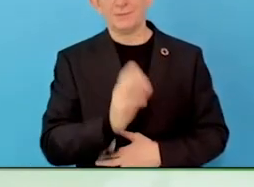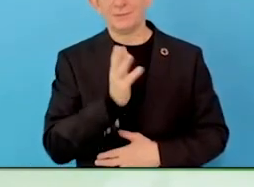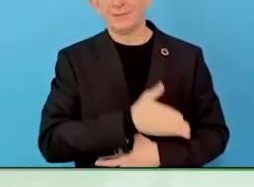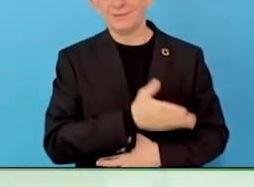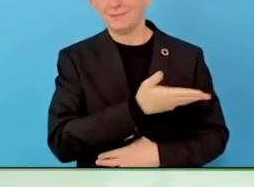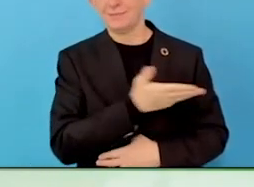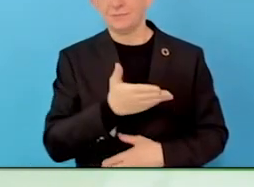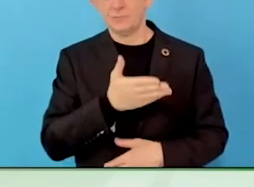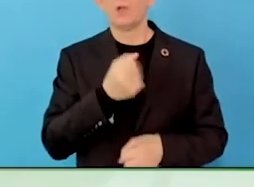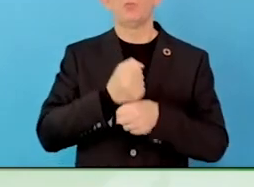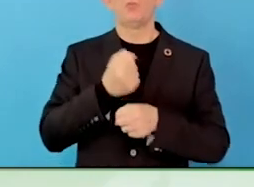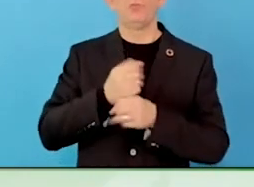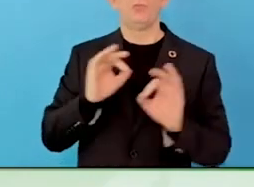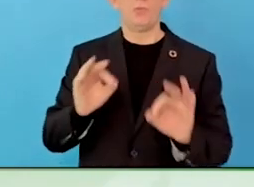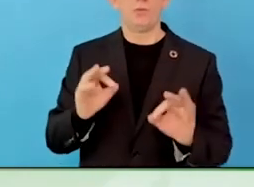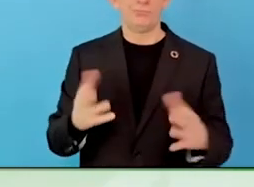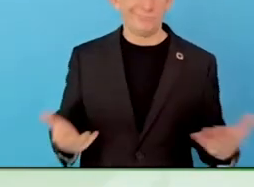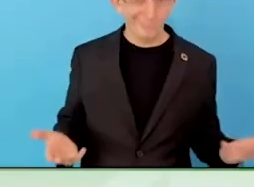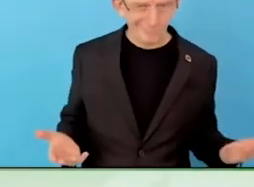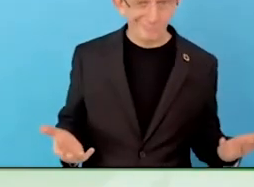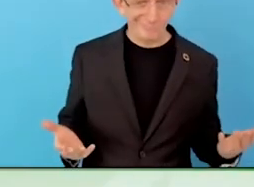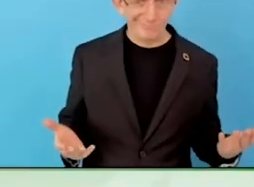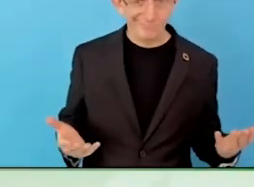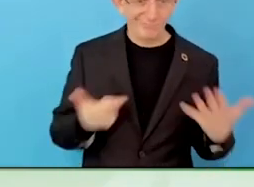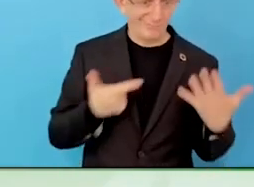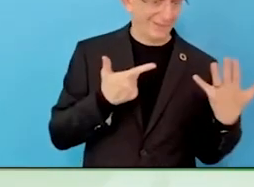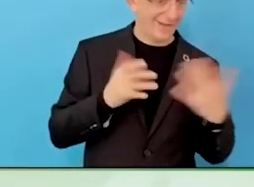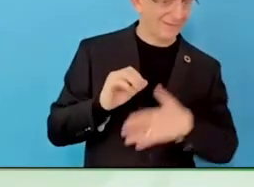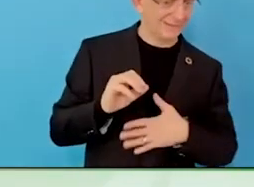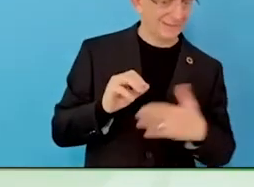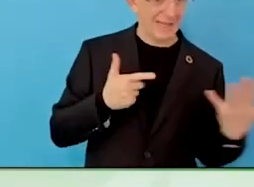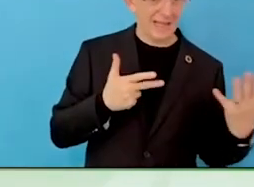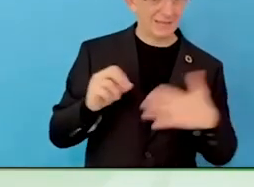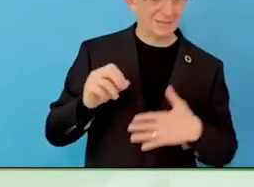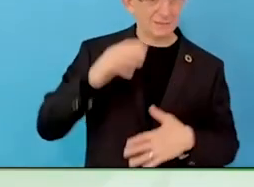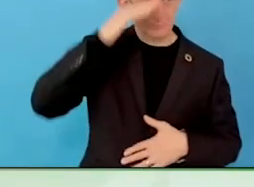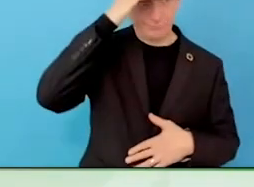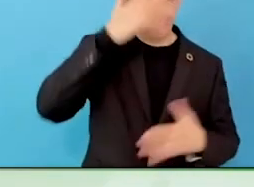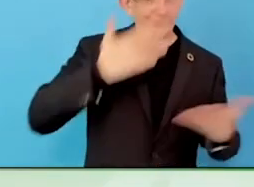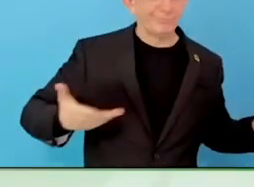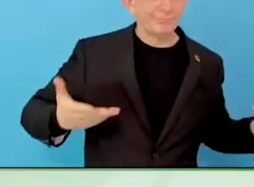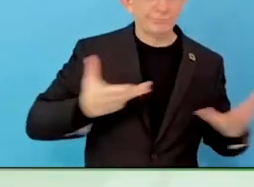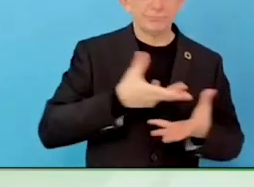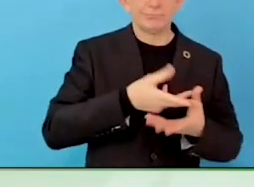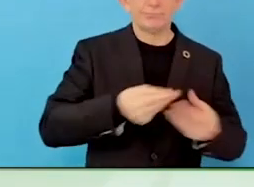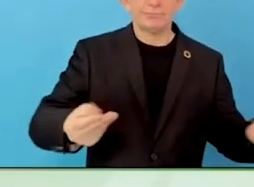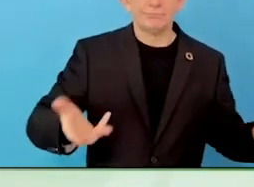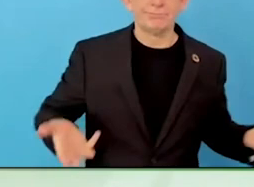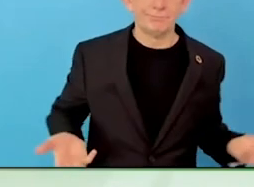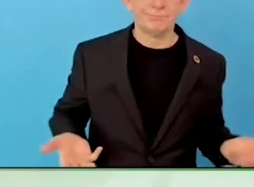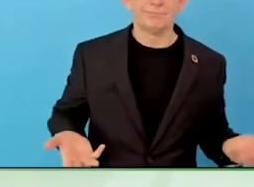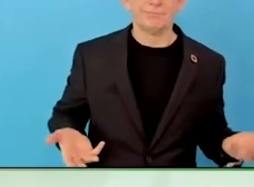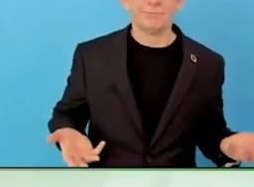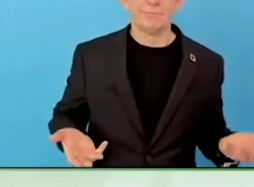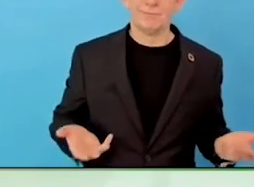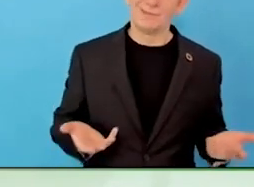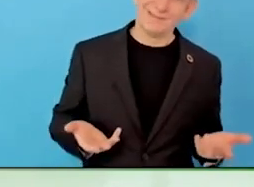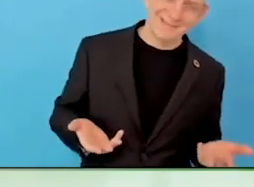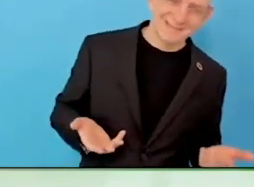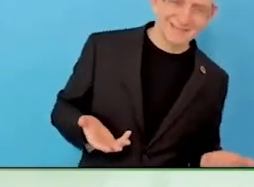We have recently seen a UK government program where they announced they were putting more than £7 million into an initiative